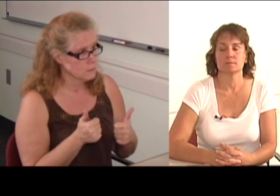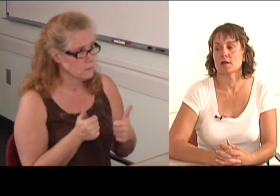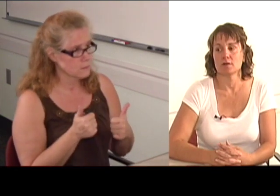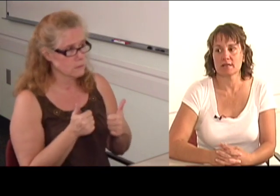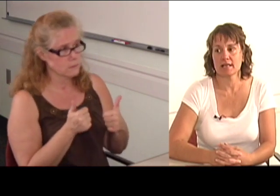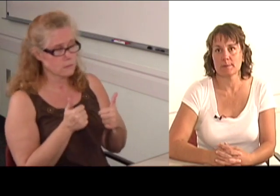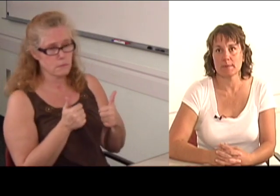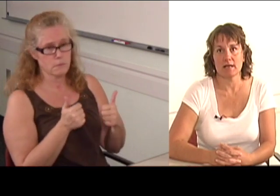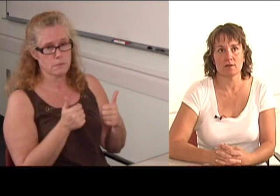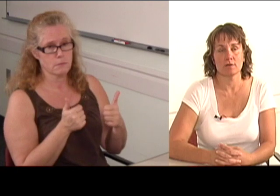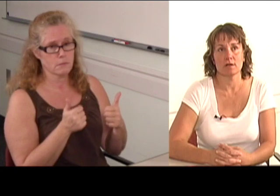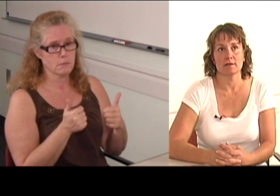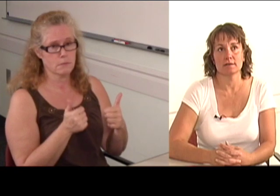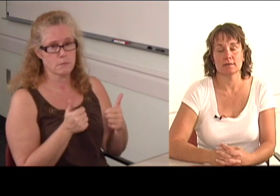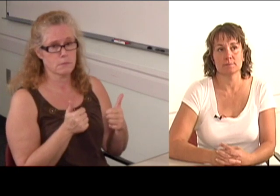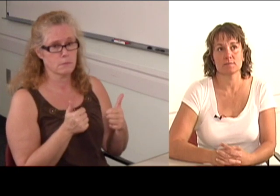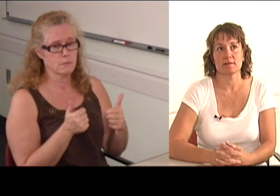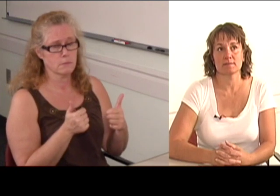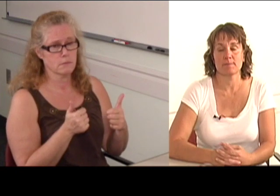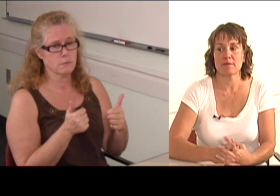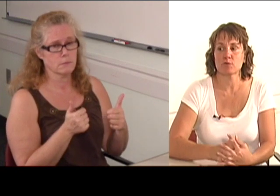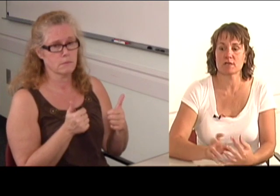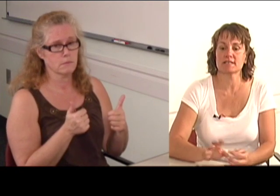No, it came about, at 14. I started losing my hearing a little at a time.